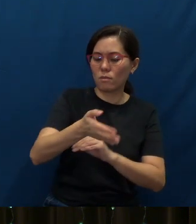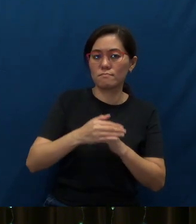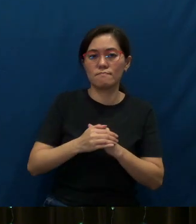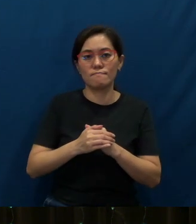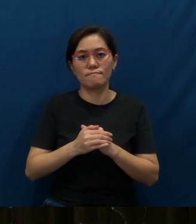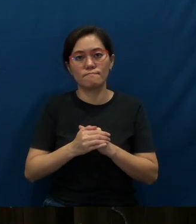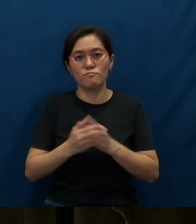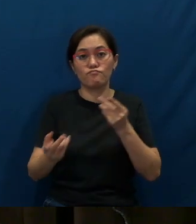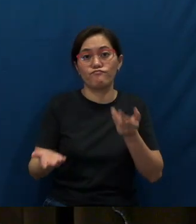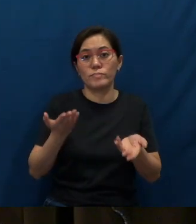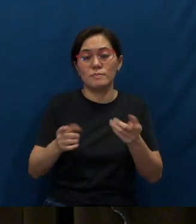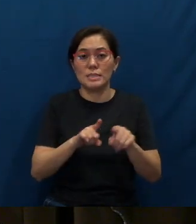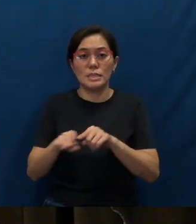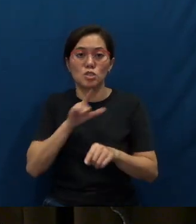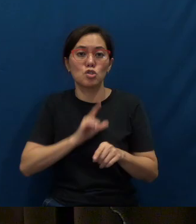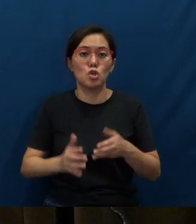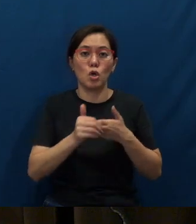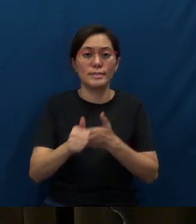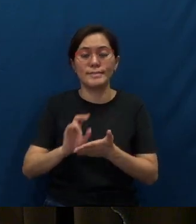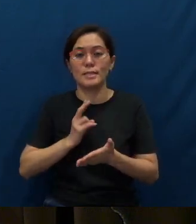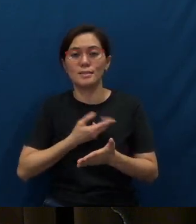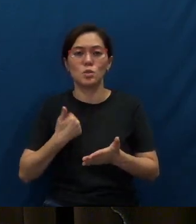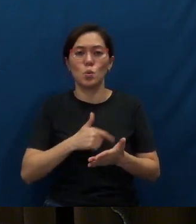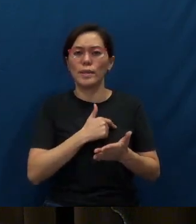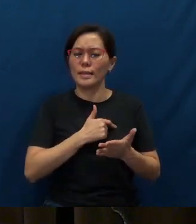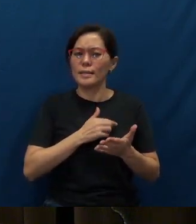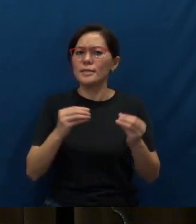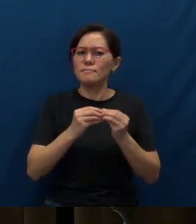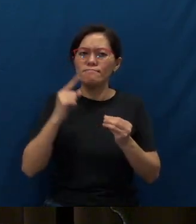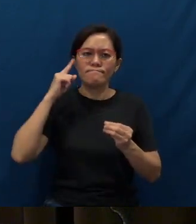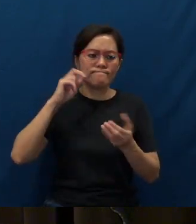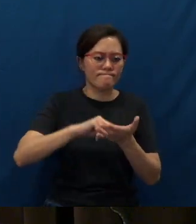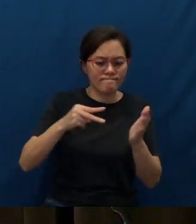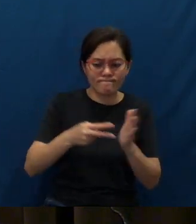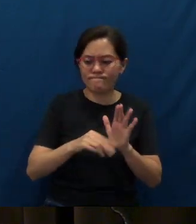Perhaps as the Lord leads us, we could more intentionally identify,